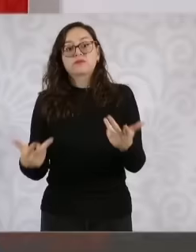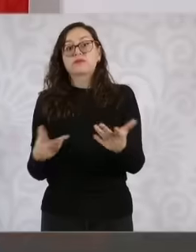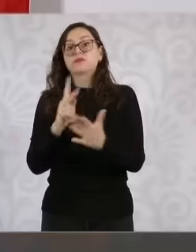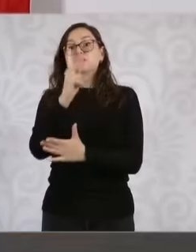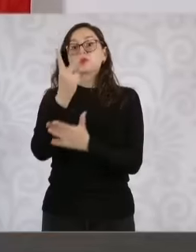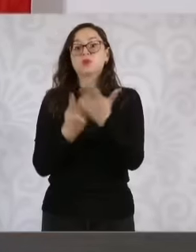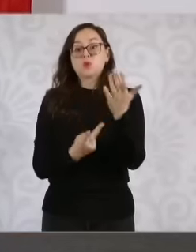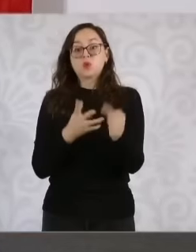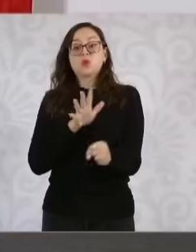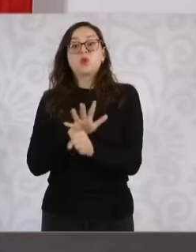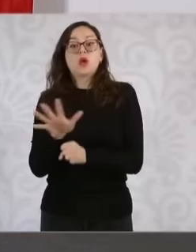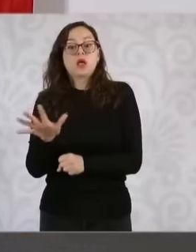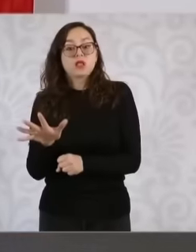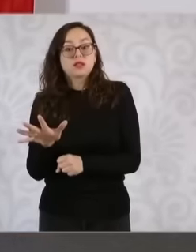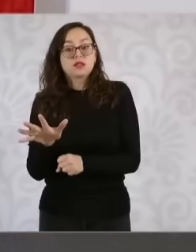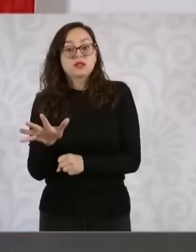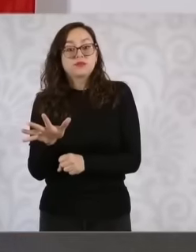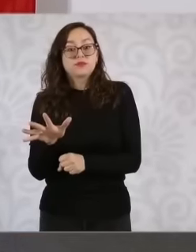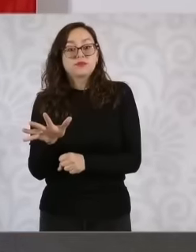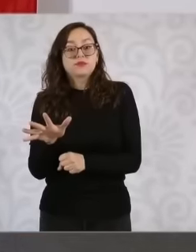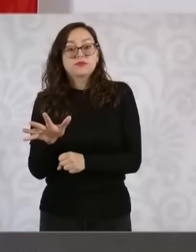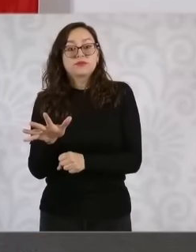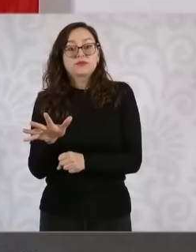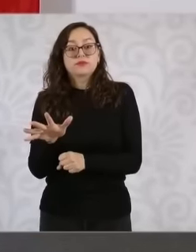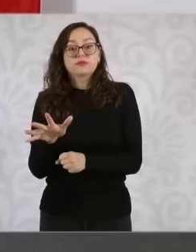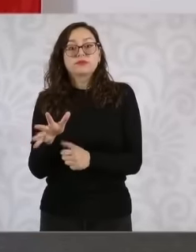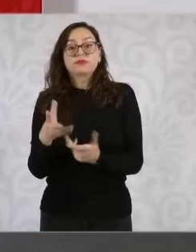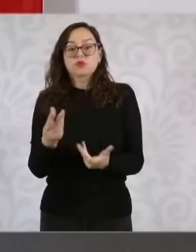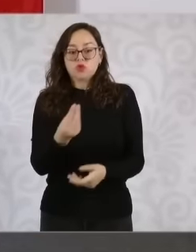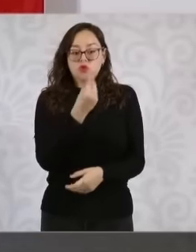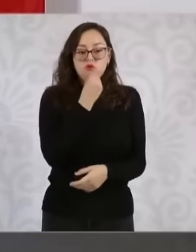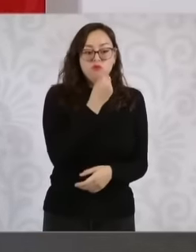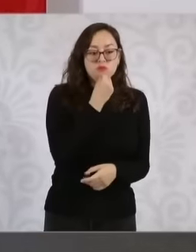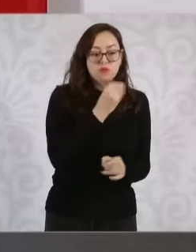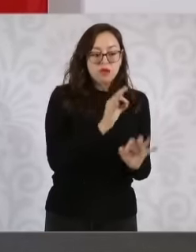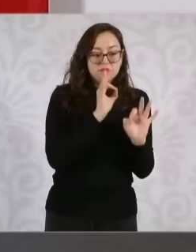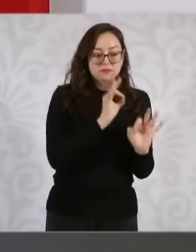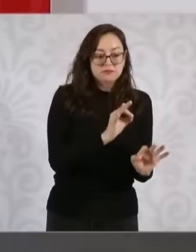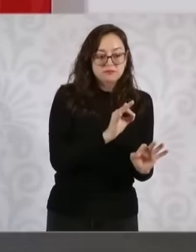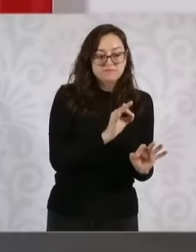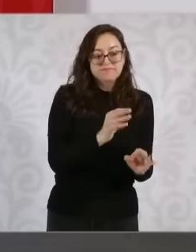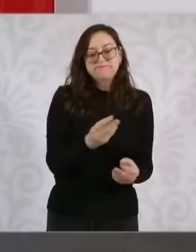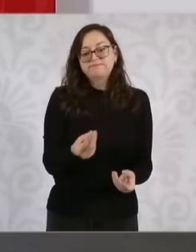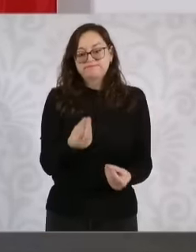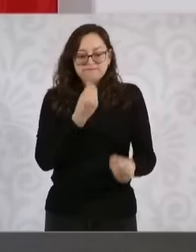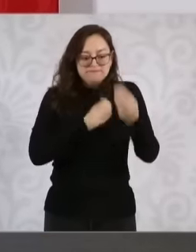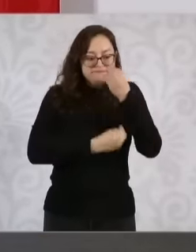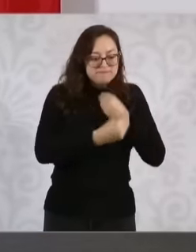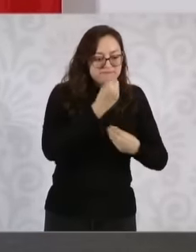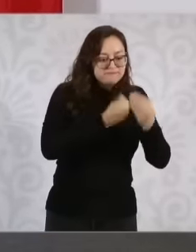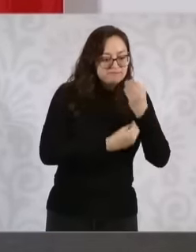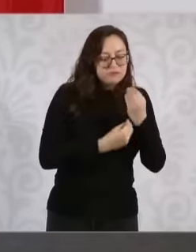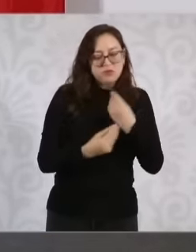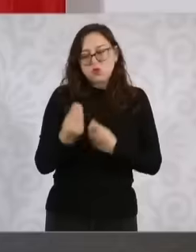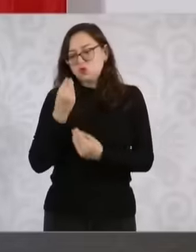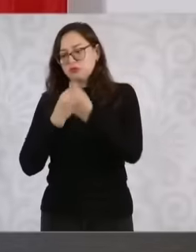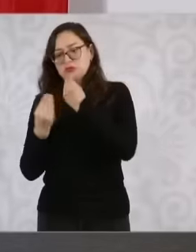is that we learn What are the foods that nourish us and what are the foods